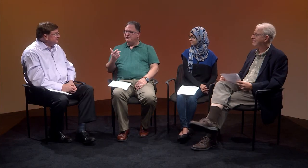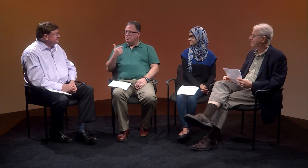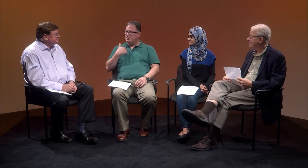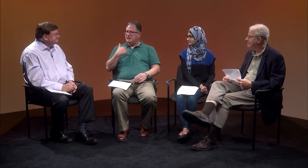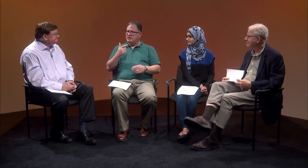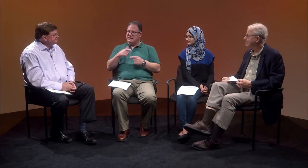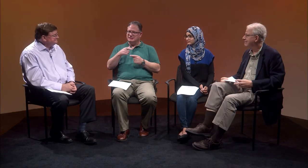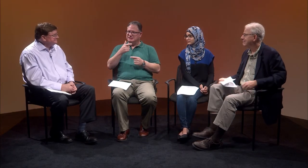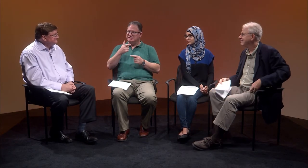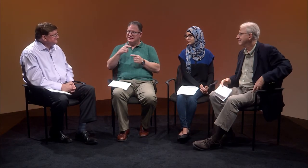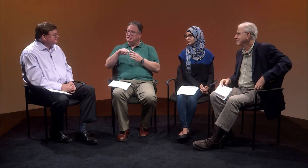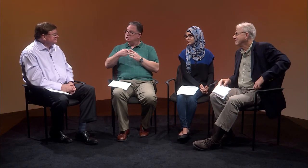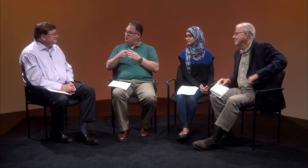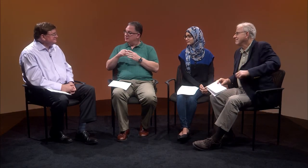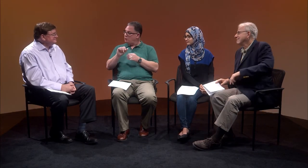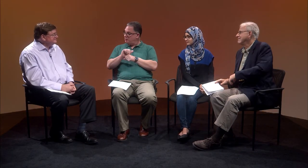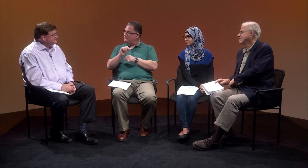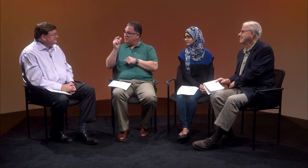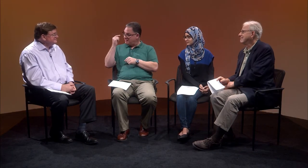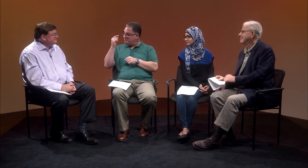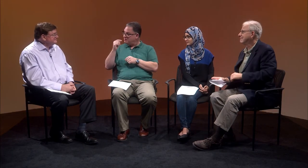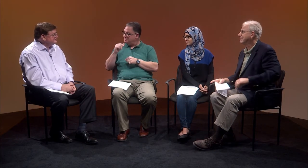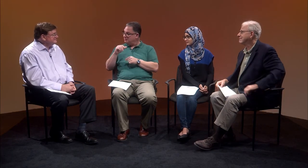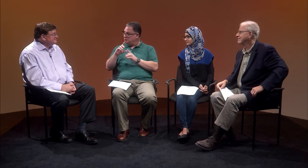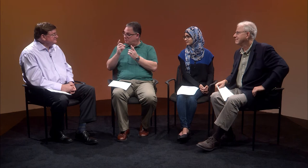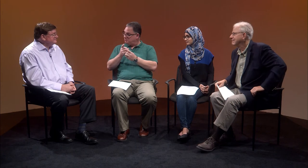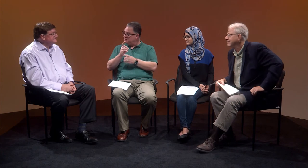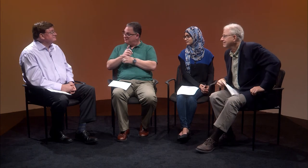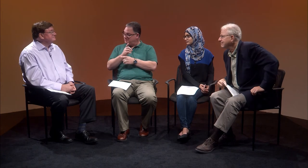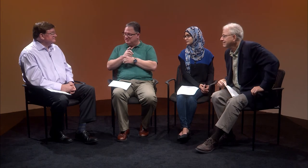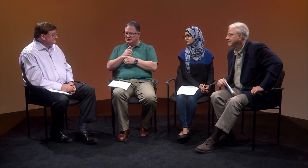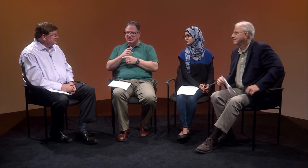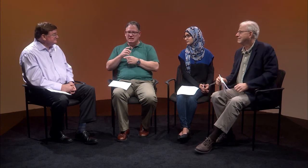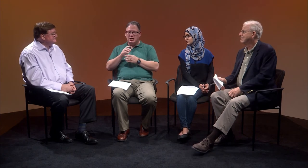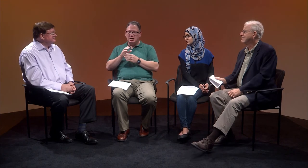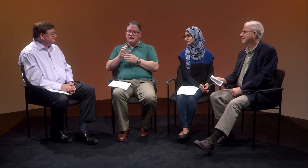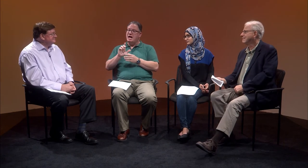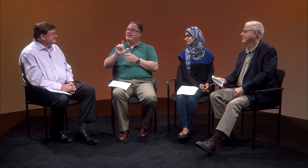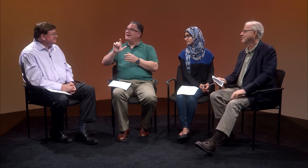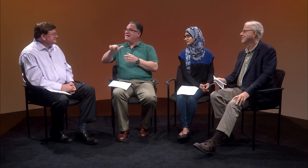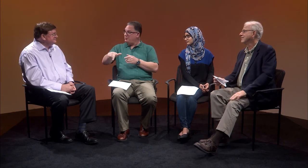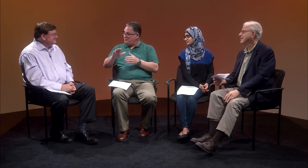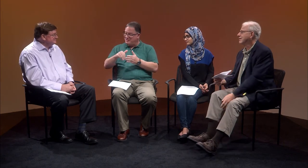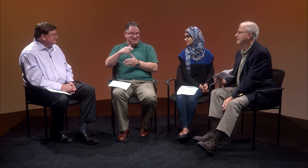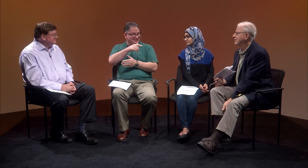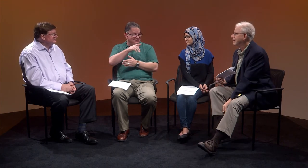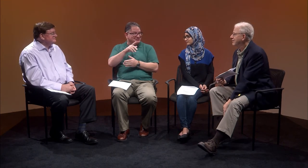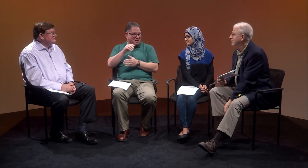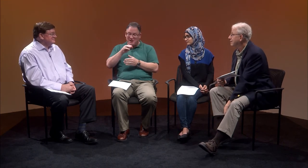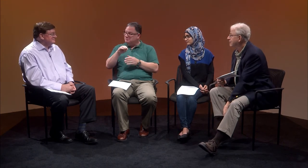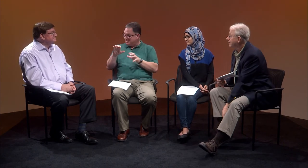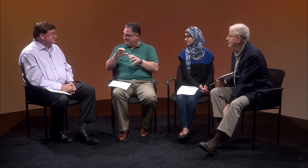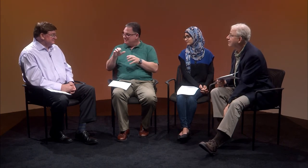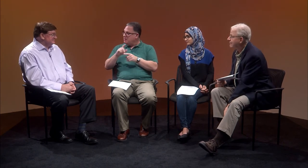For me, since I started working for the government, Department of Defense, a lot later than Tom did;